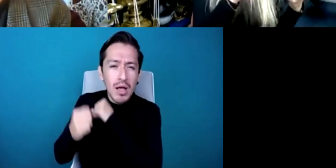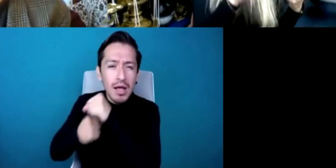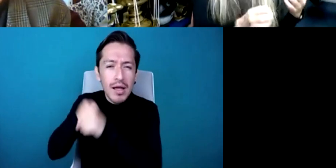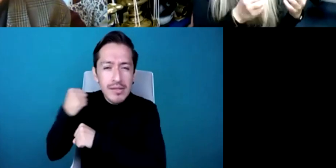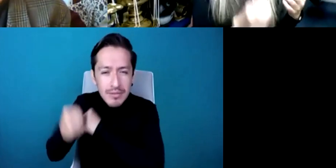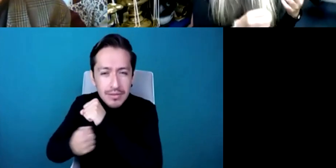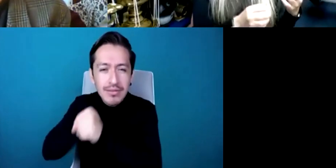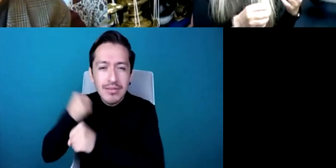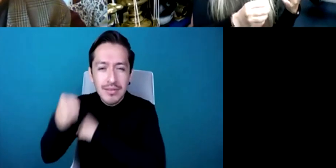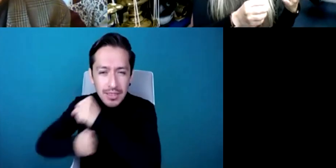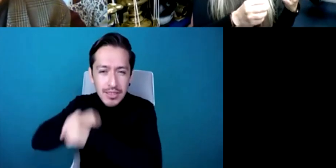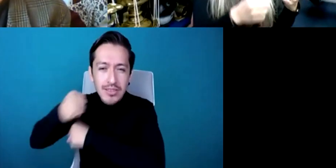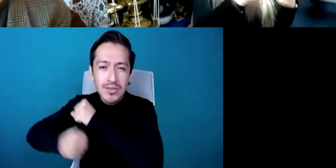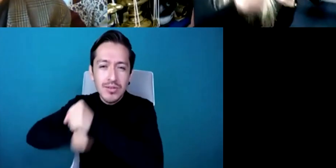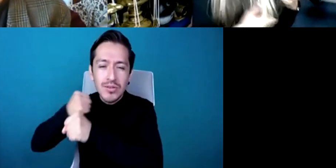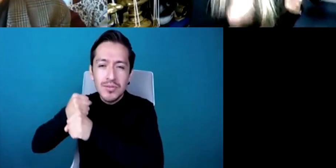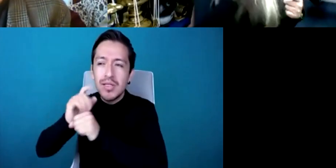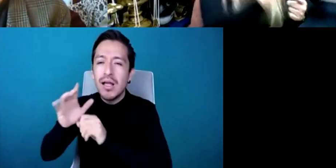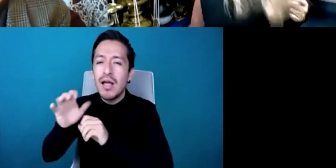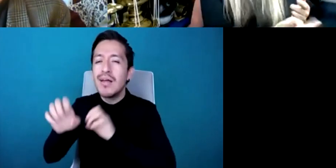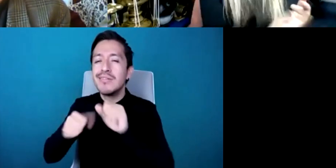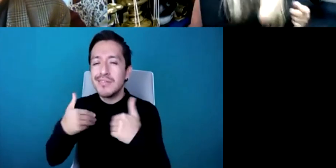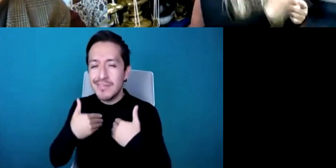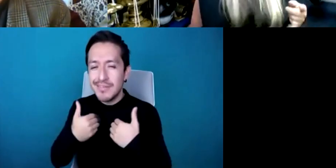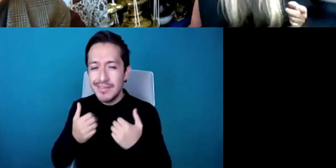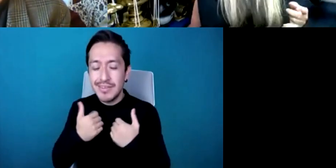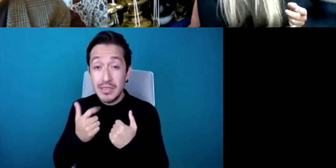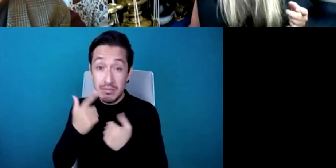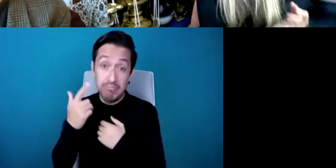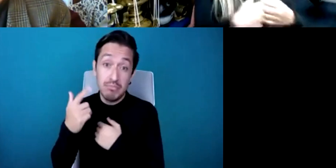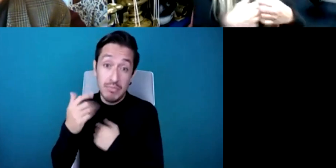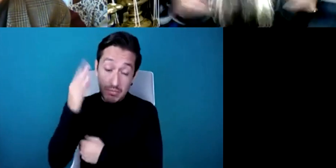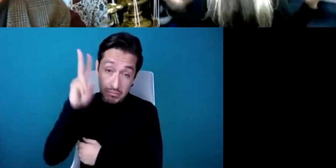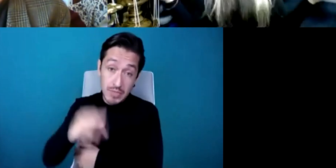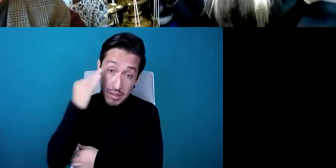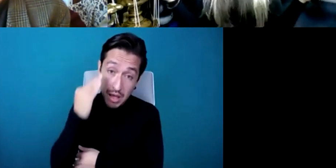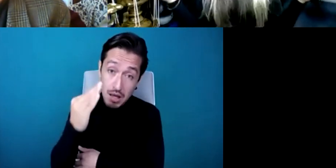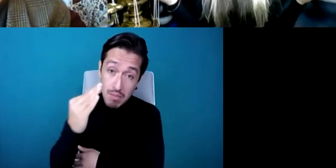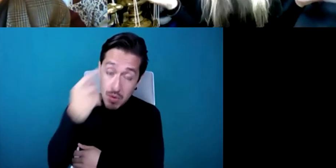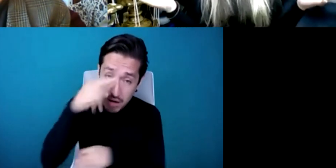part of that was because of the regularity of me going there and giving normal concerts